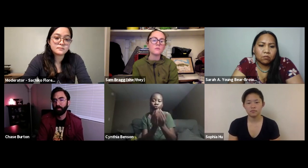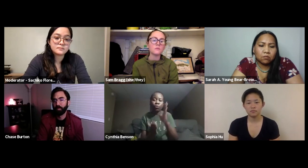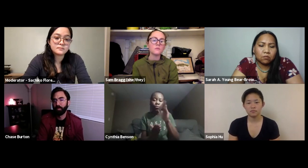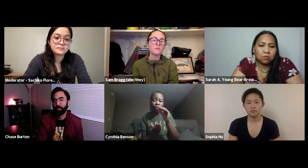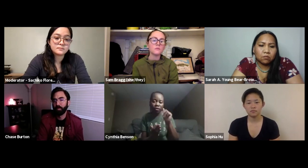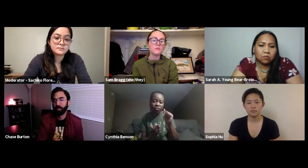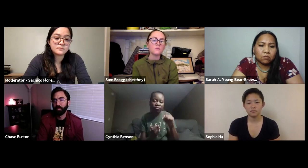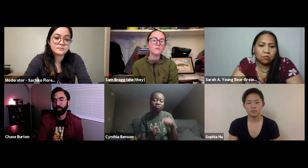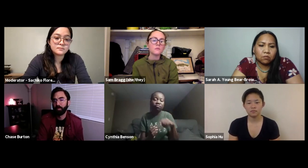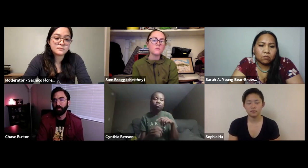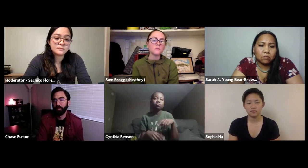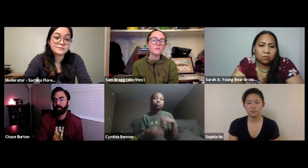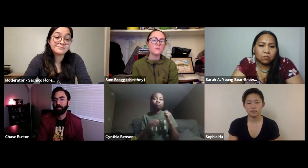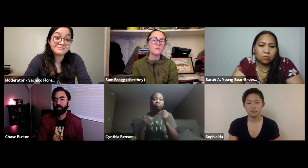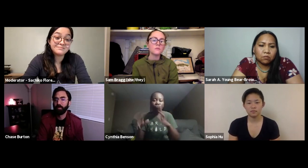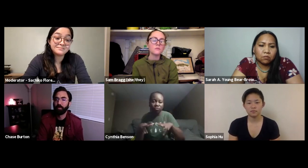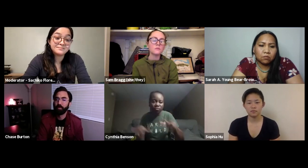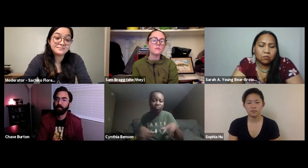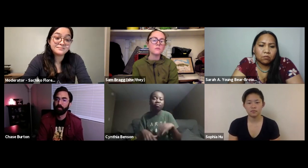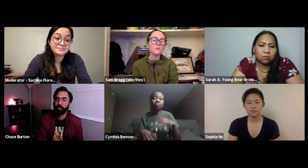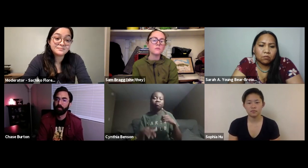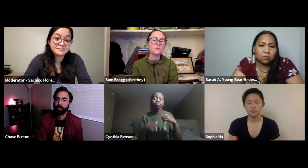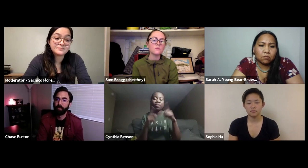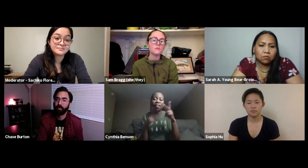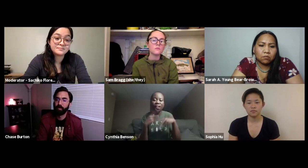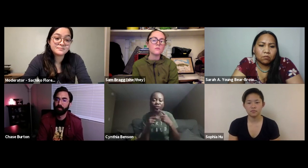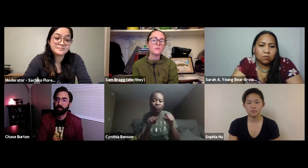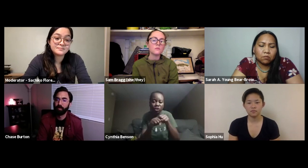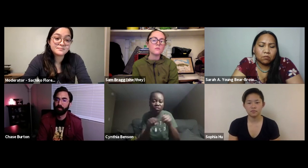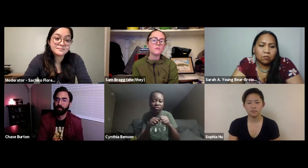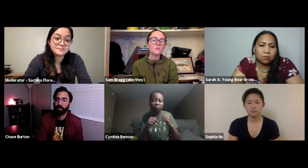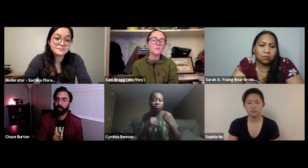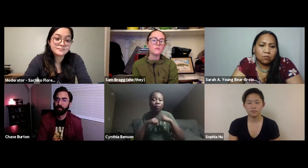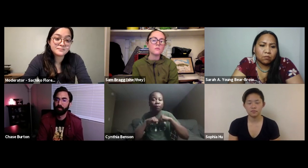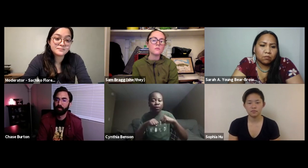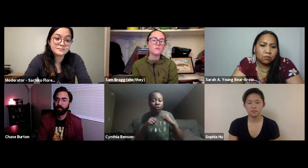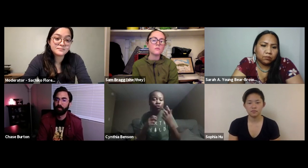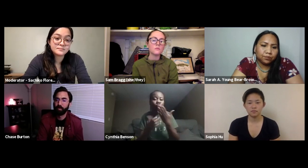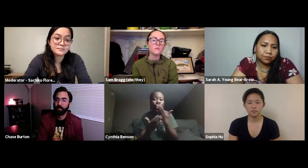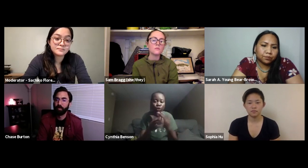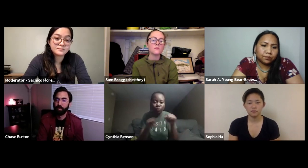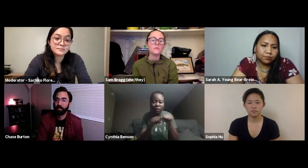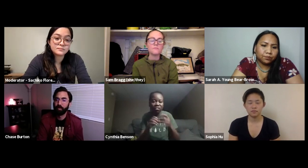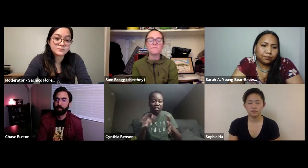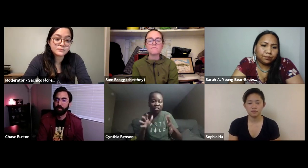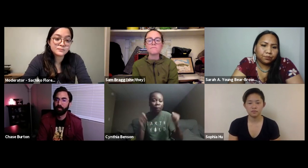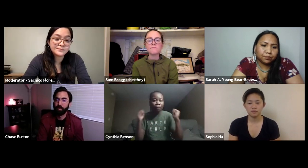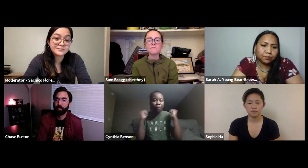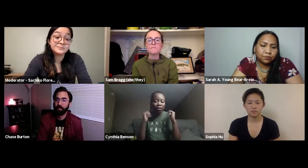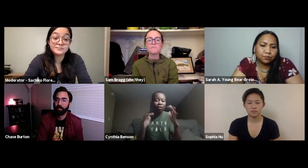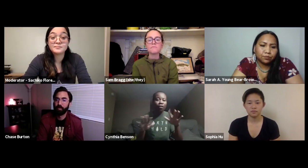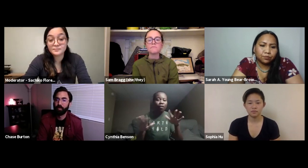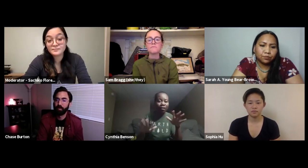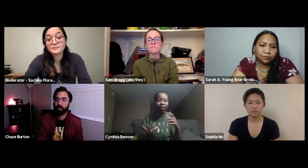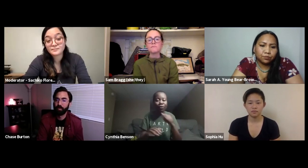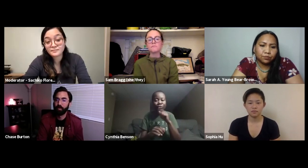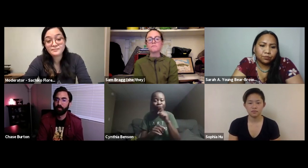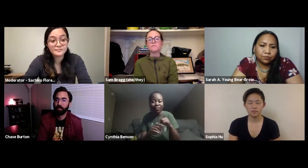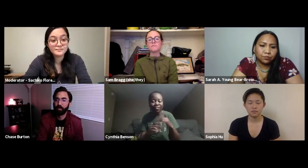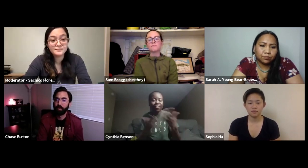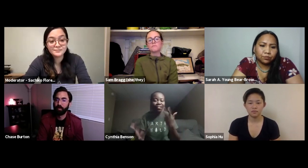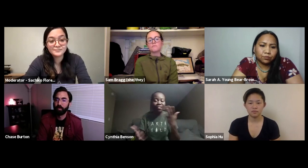taught especially with boating and hiking and what type of gear to wear, what type of